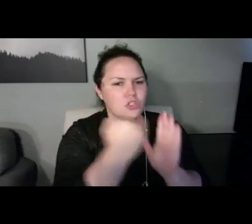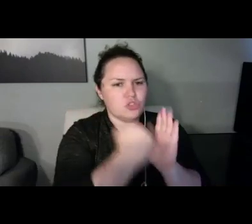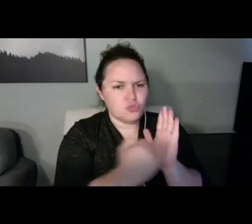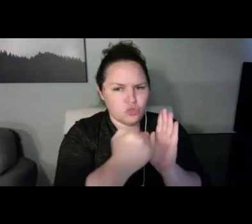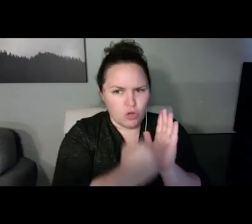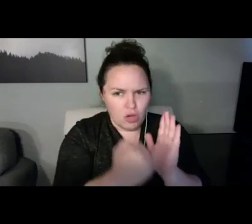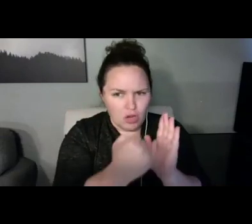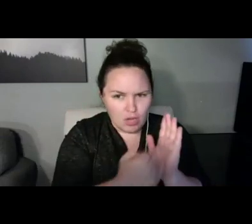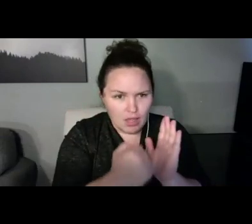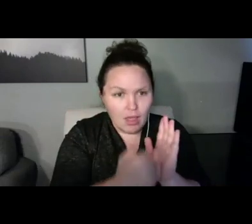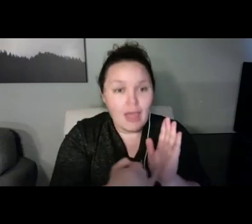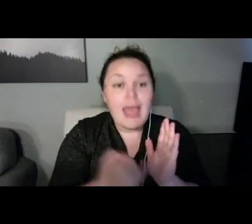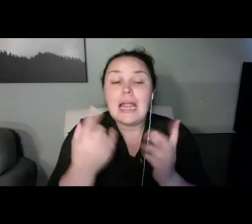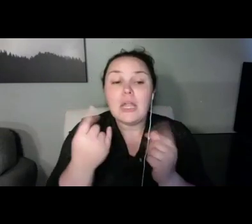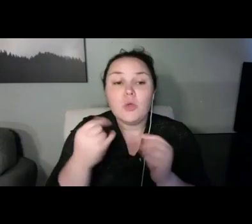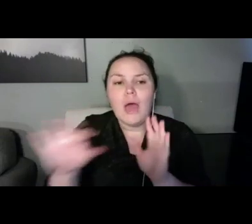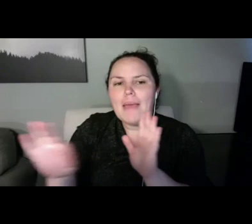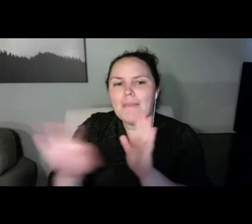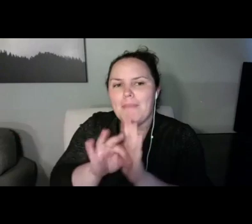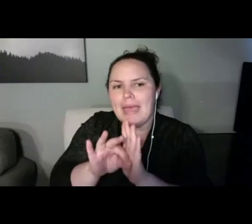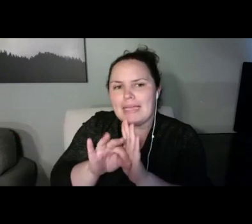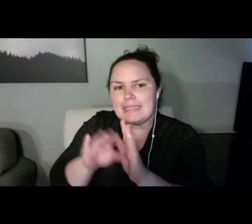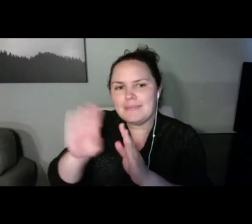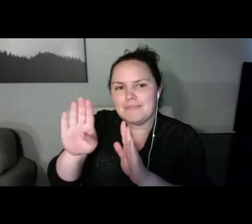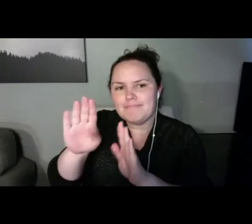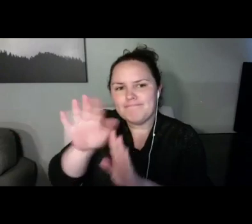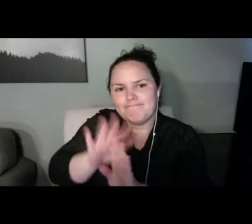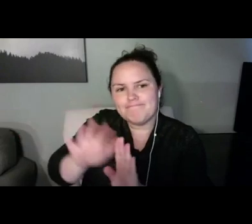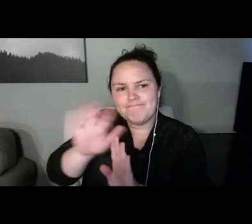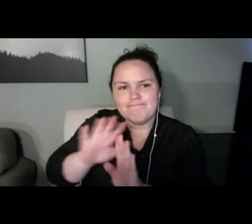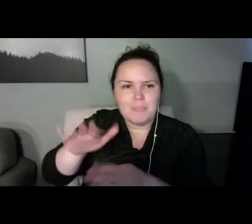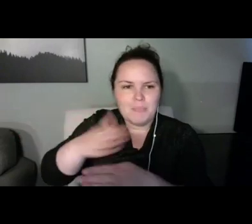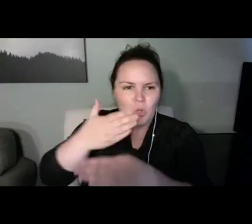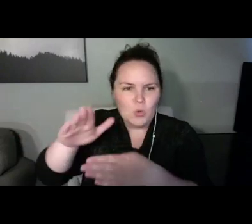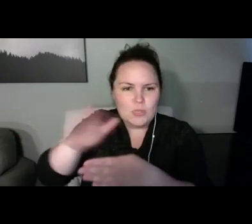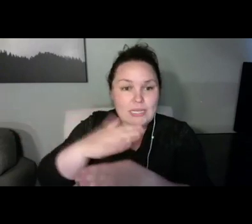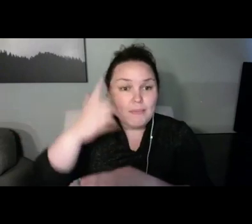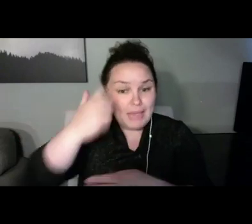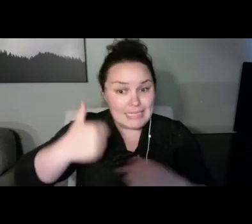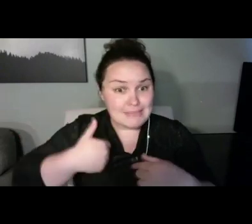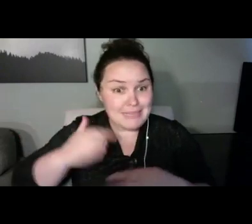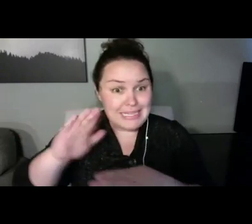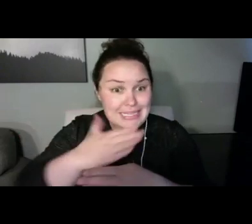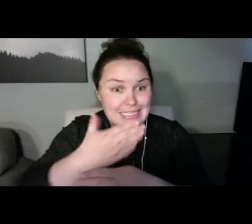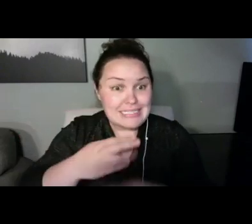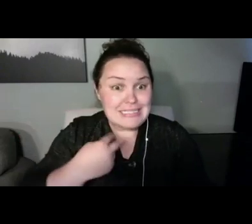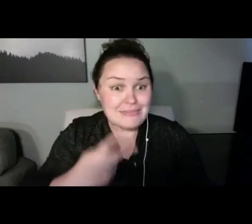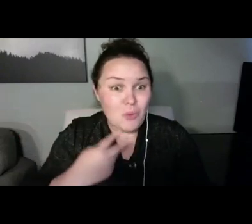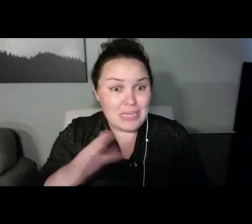And she has gone from this change of being a very shy child to being much more open to